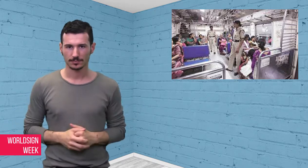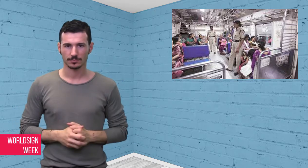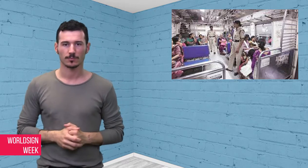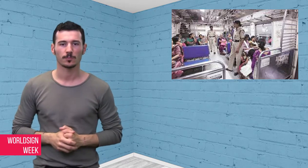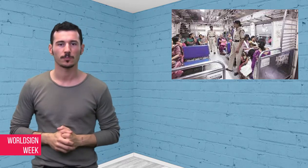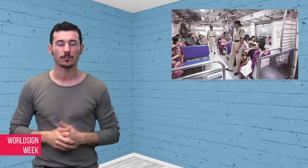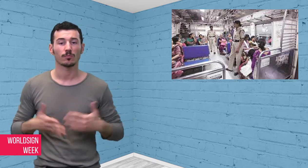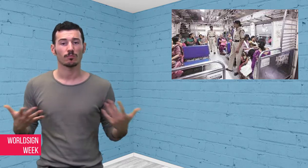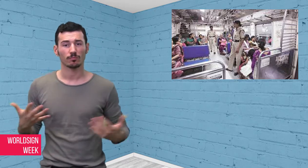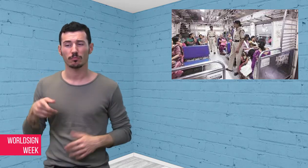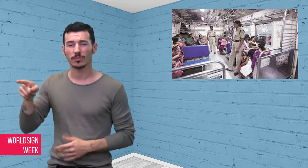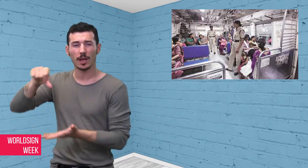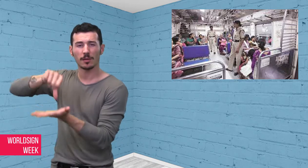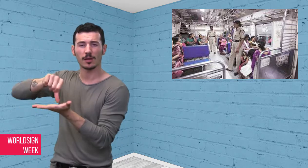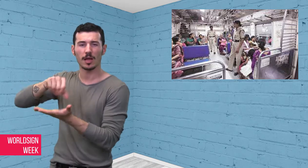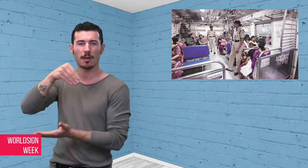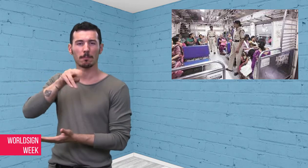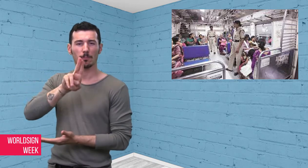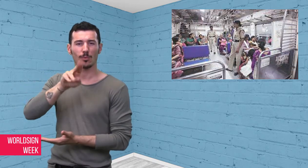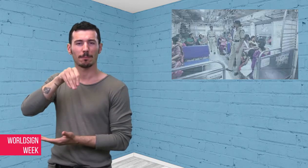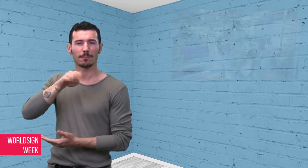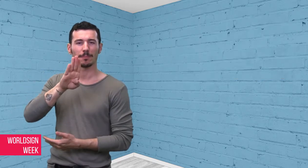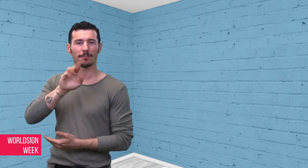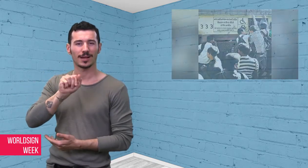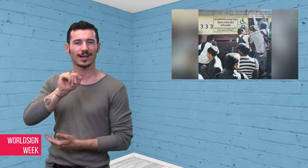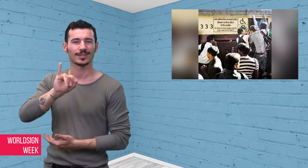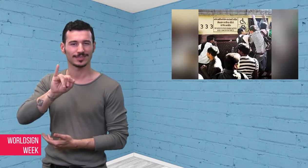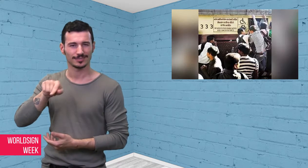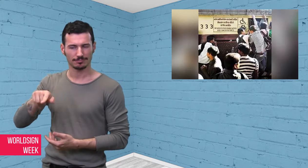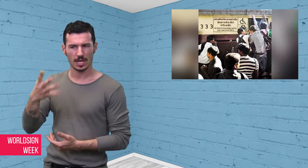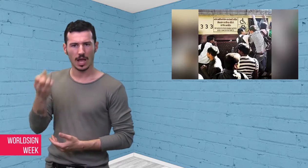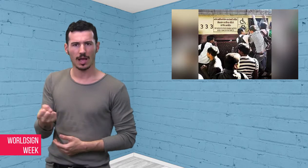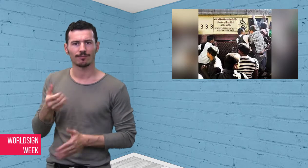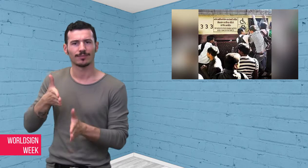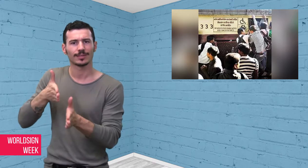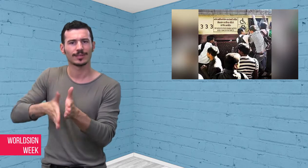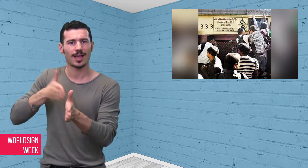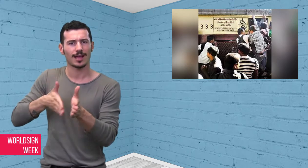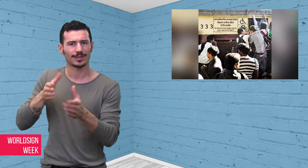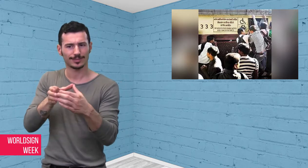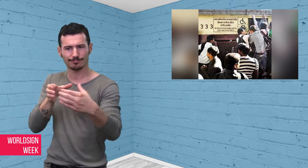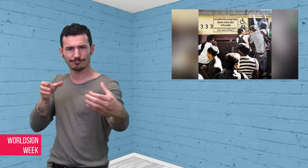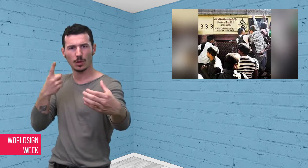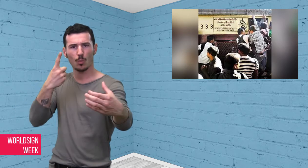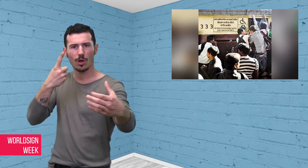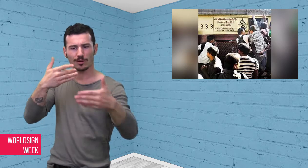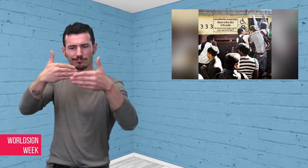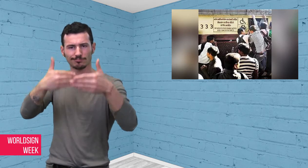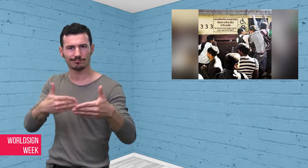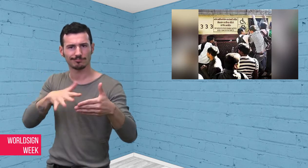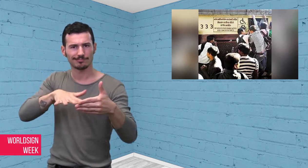Mumbai called “HC” (handicapped) are